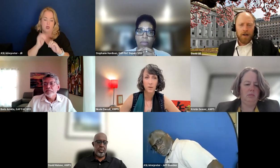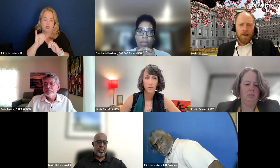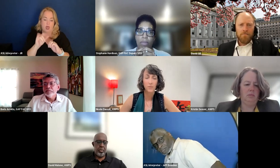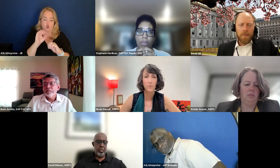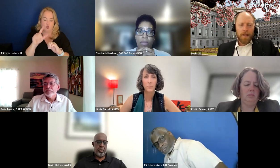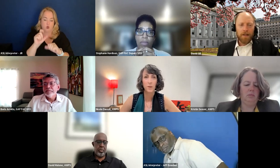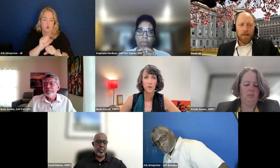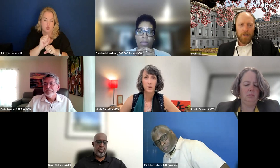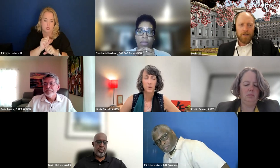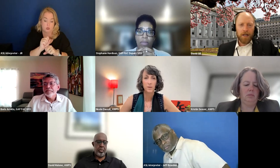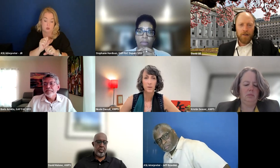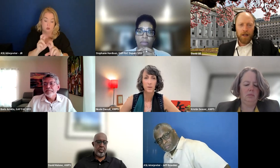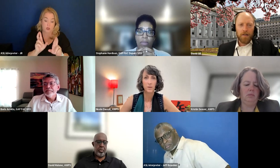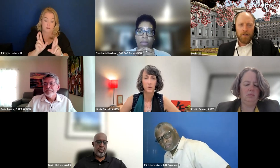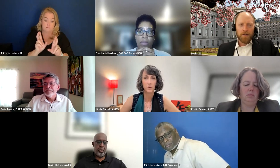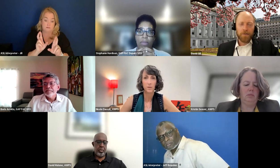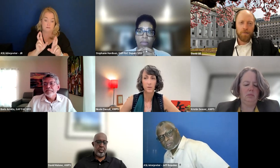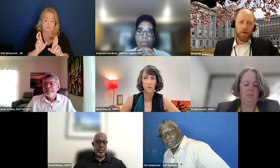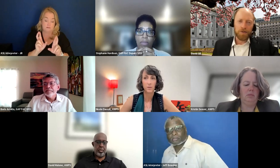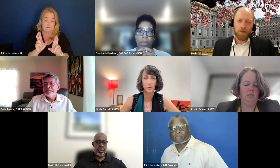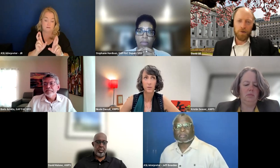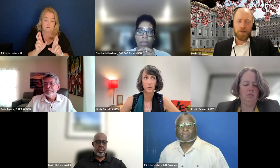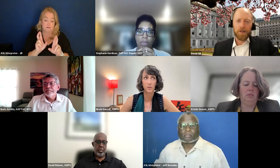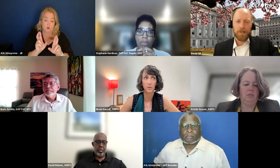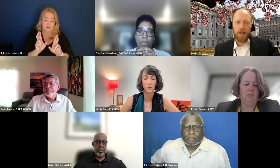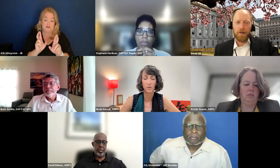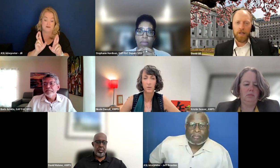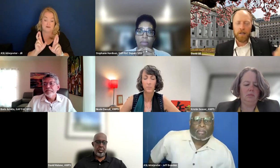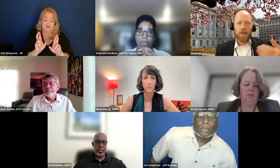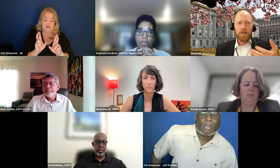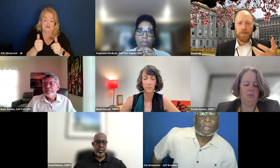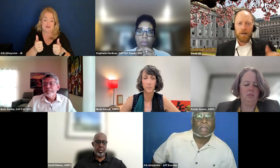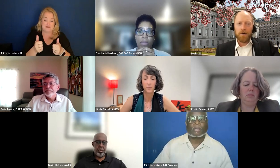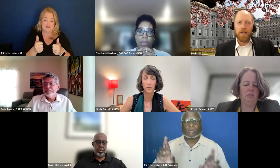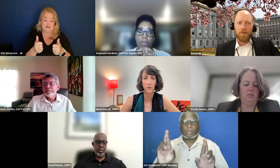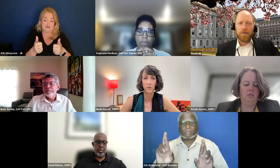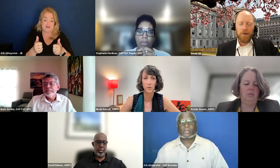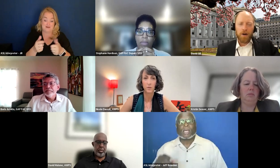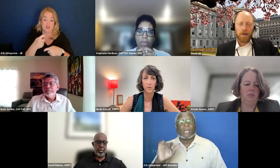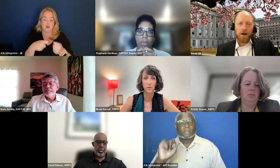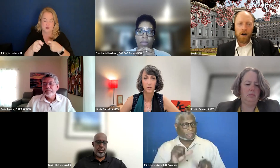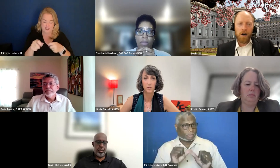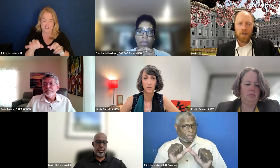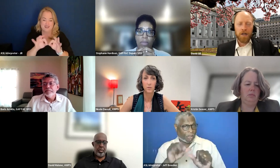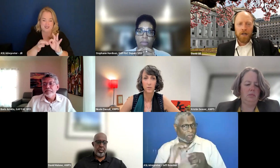I understand that there are proposed rules to consolidate sustainability into one clause.